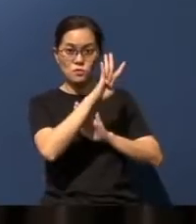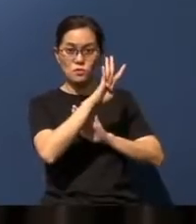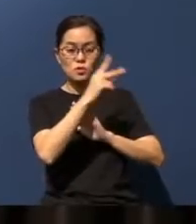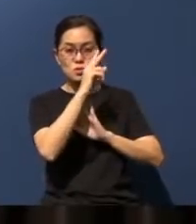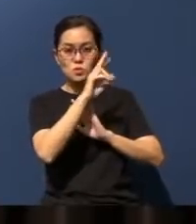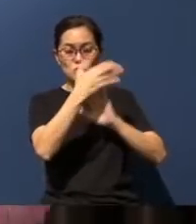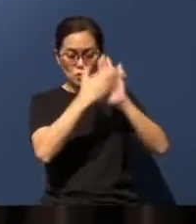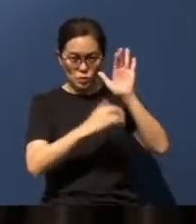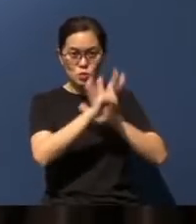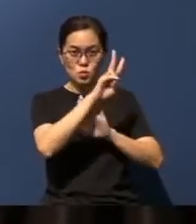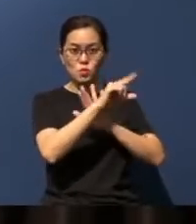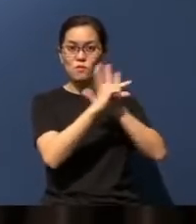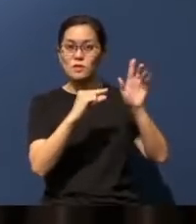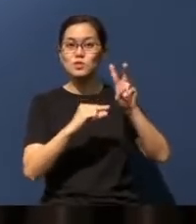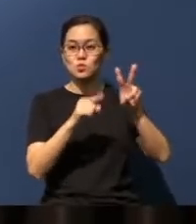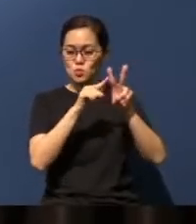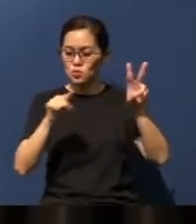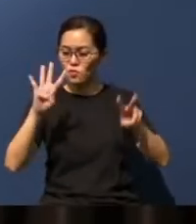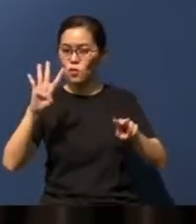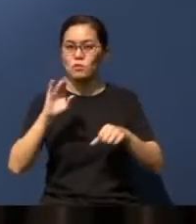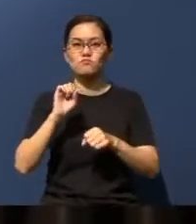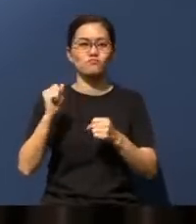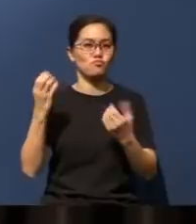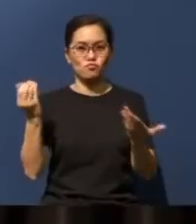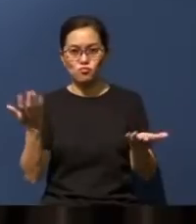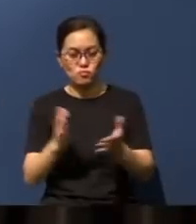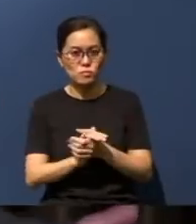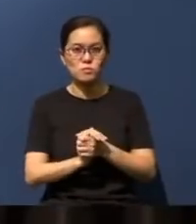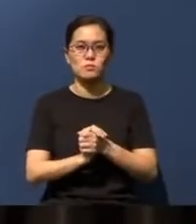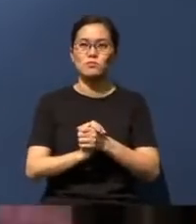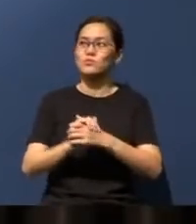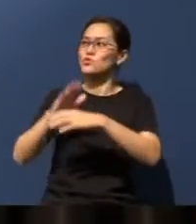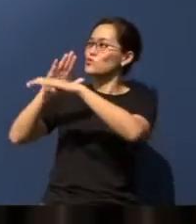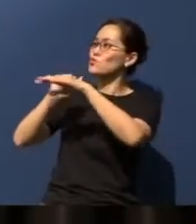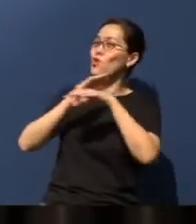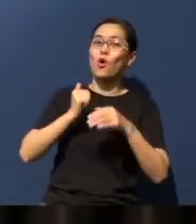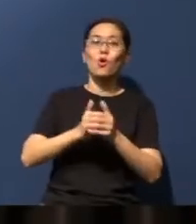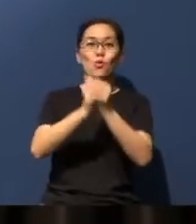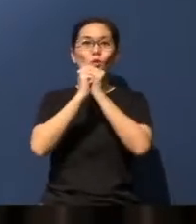So therefore for a call to worship, may I just invite all of us right now to